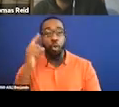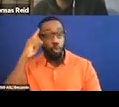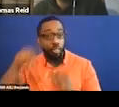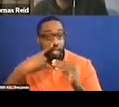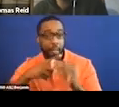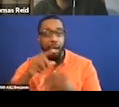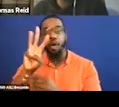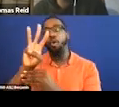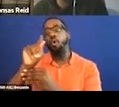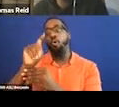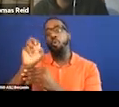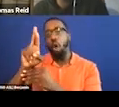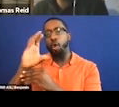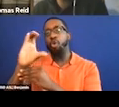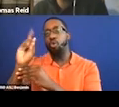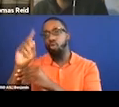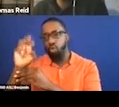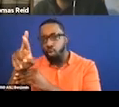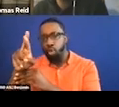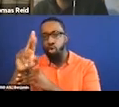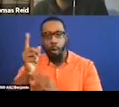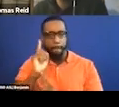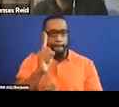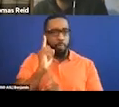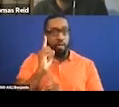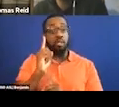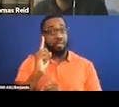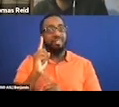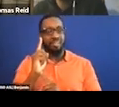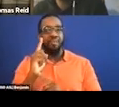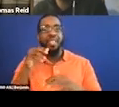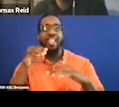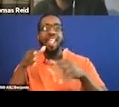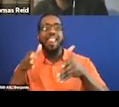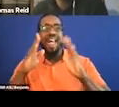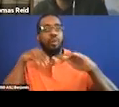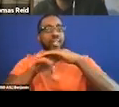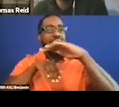allows blind and low vision members, low vision people, to have a -- be a part of a conversation.